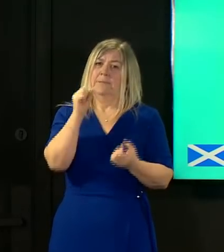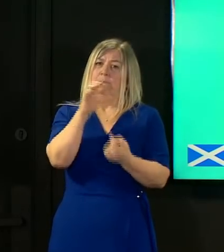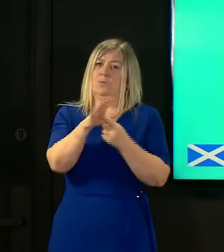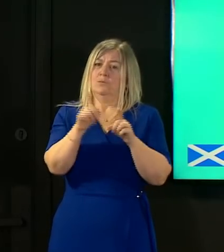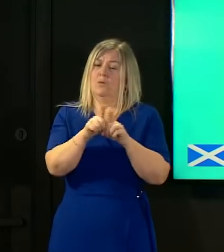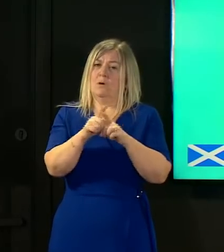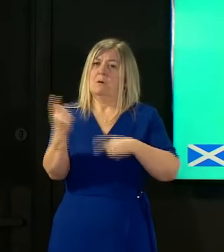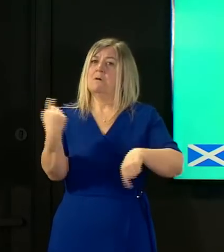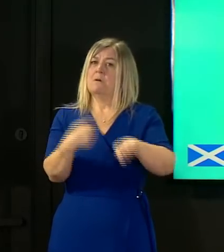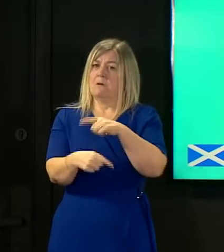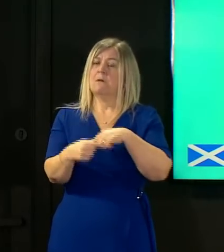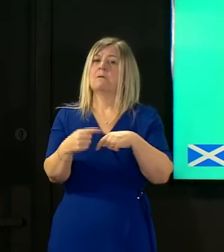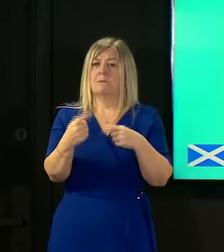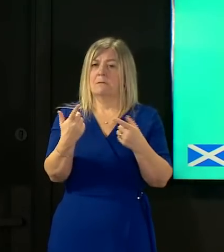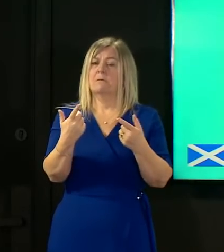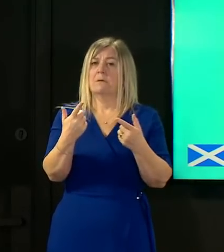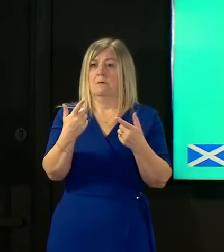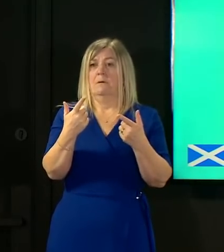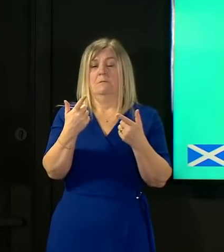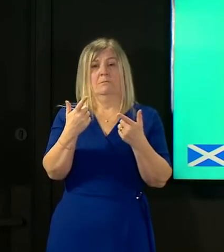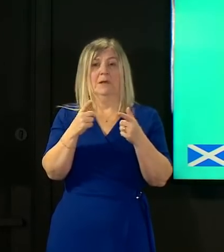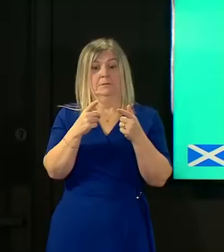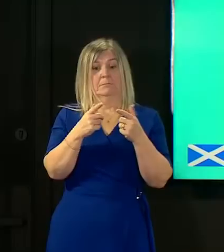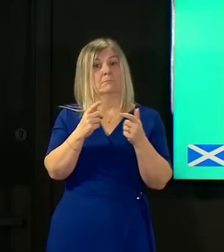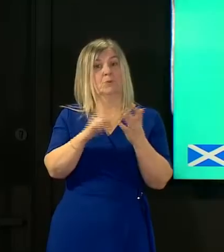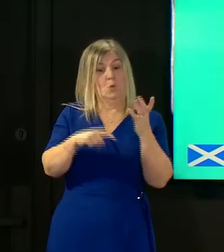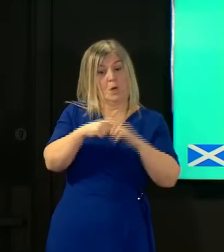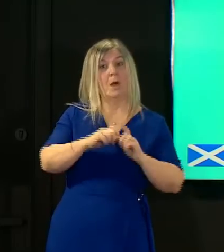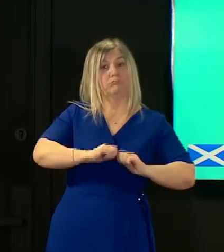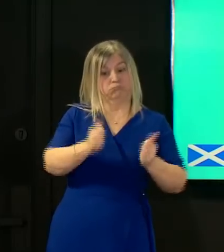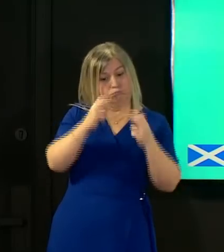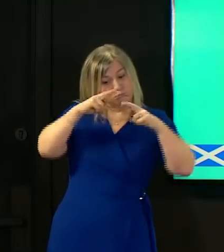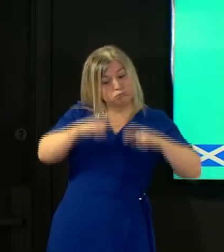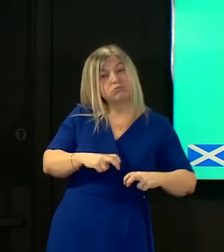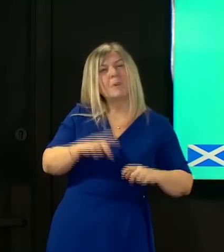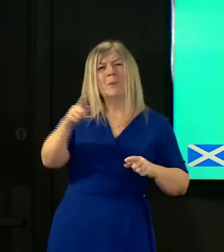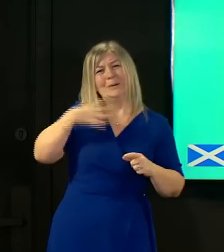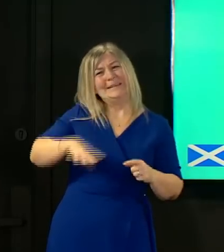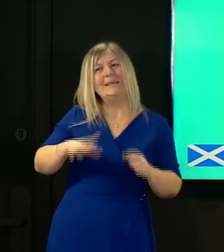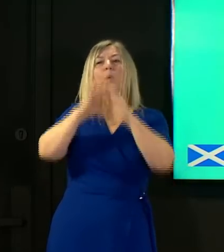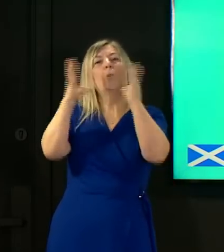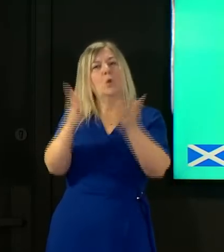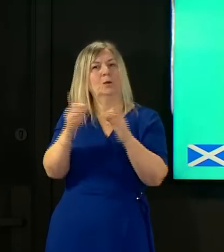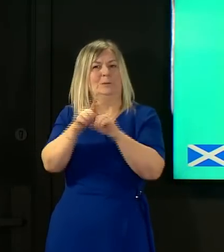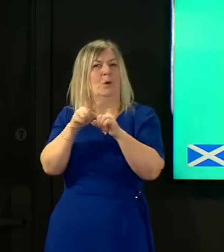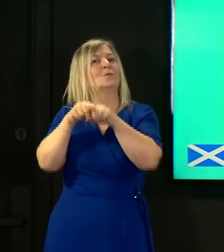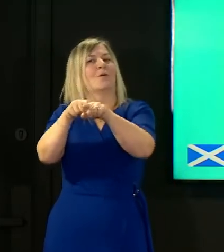that this capacity grows globally too we need as many countries as possible using